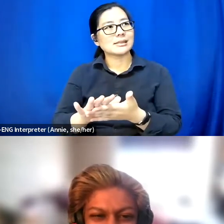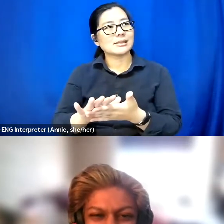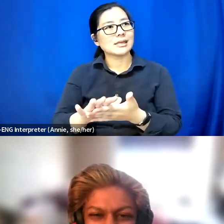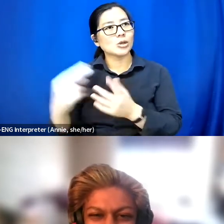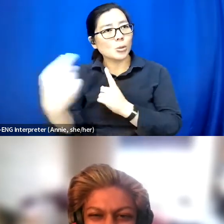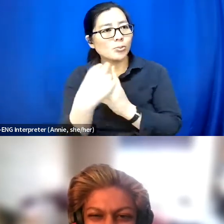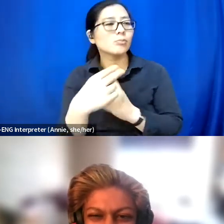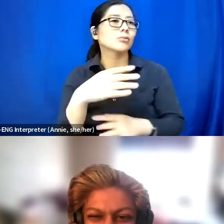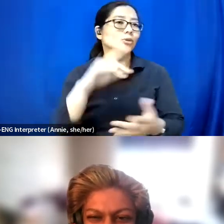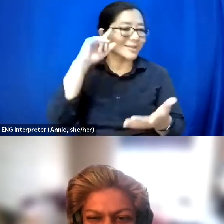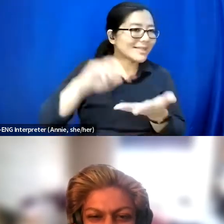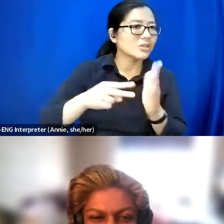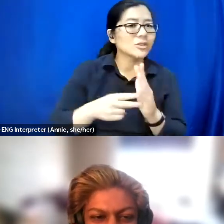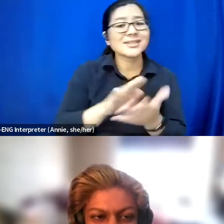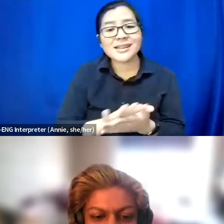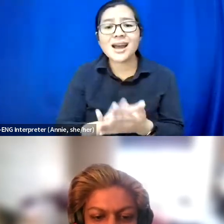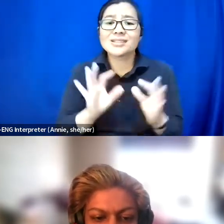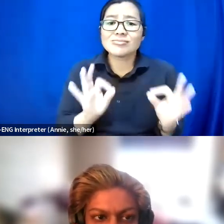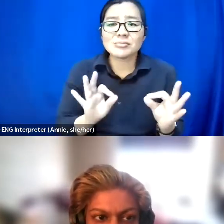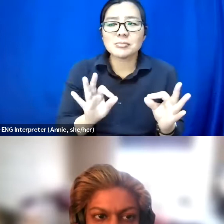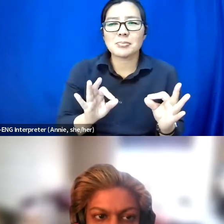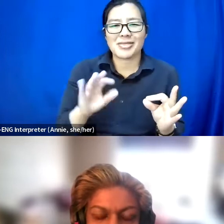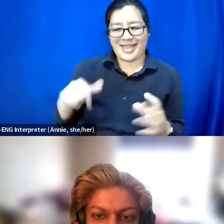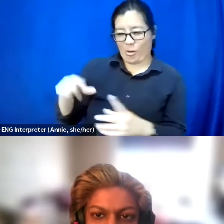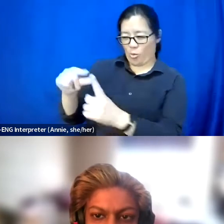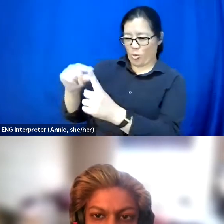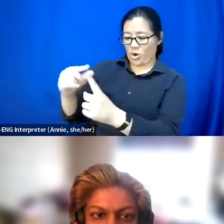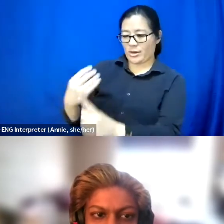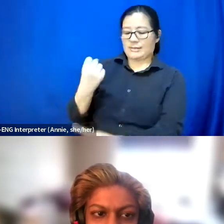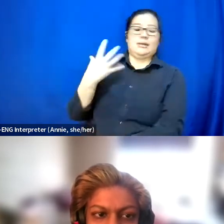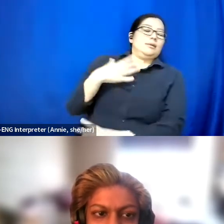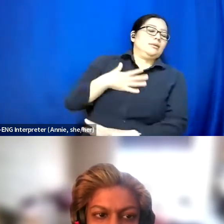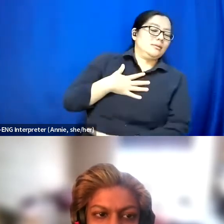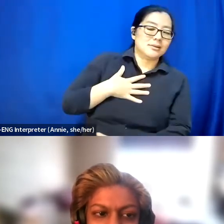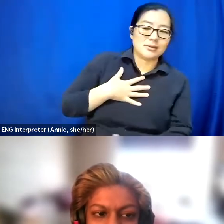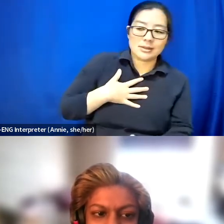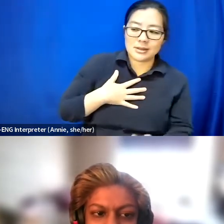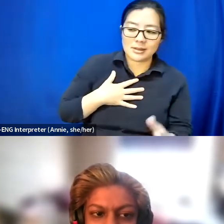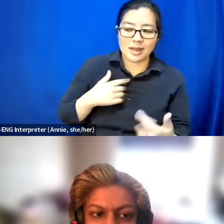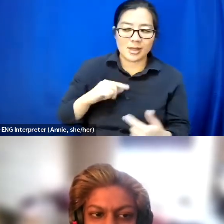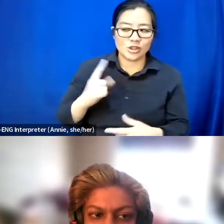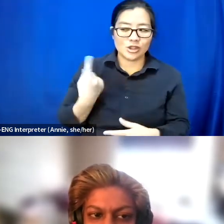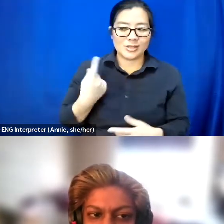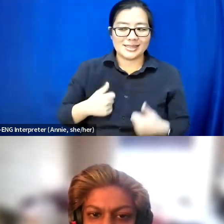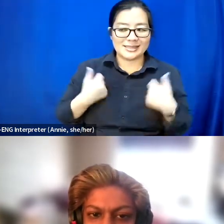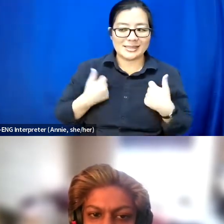like oh what, did I exist? And surely I'm just a inspiration for existing?